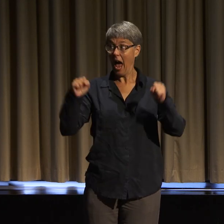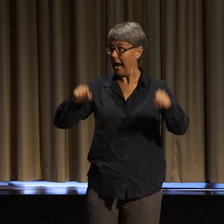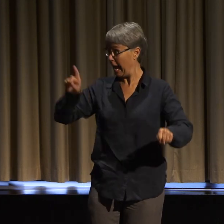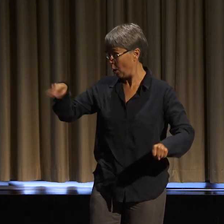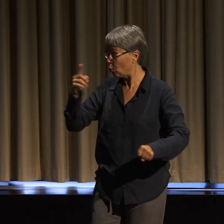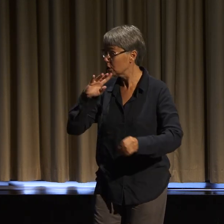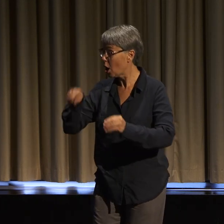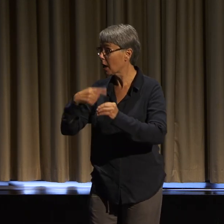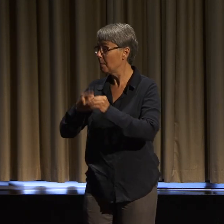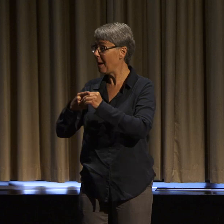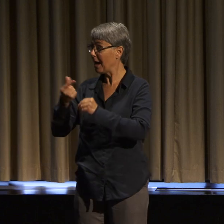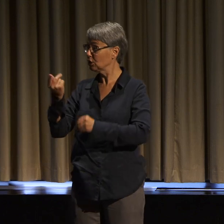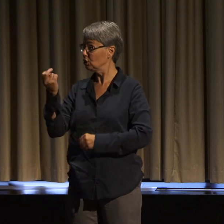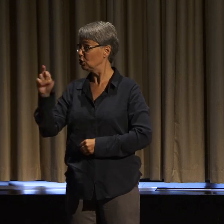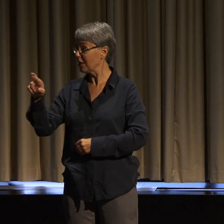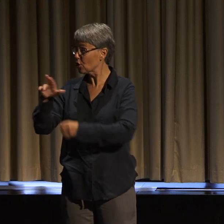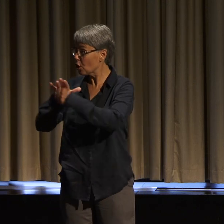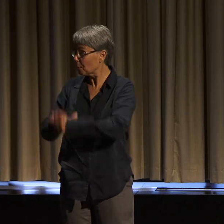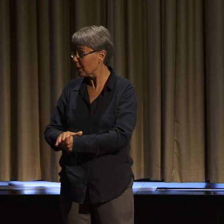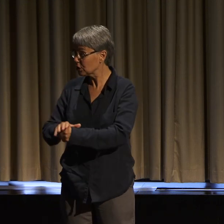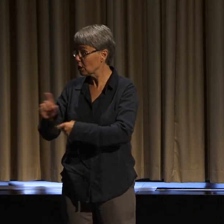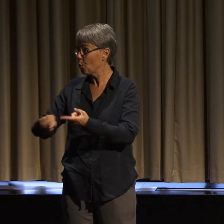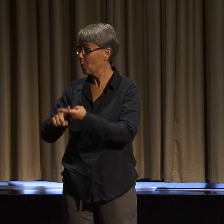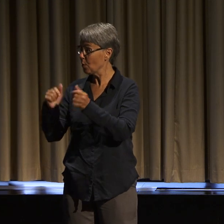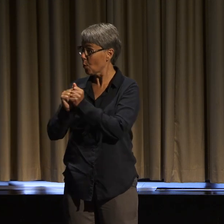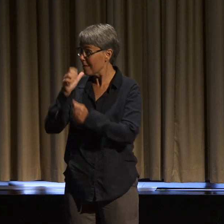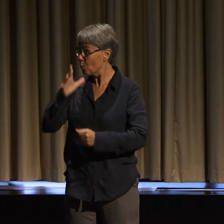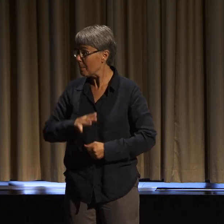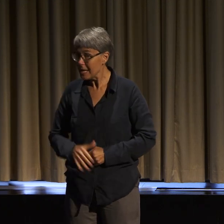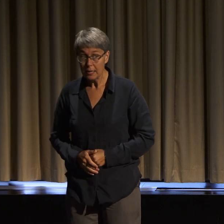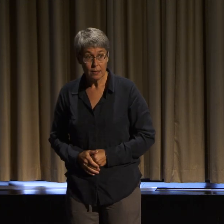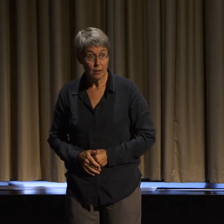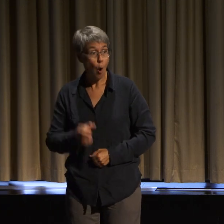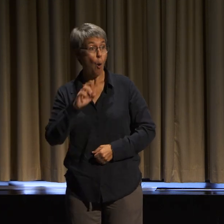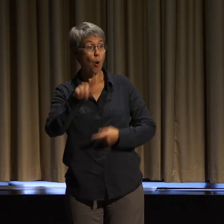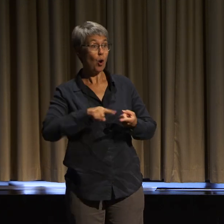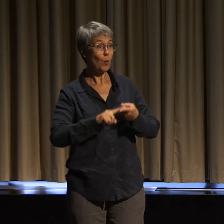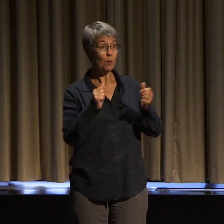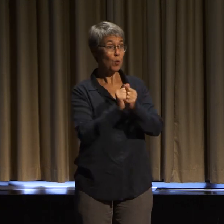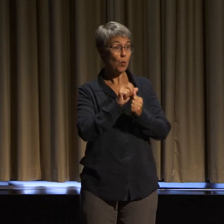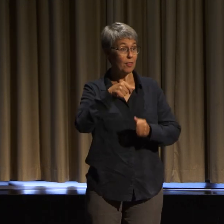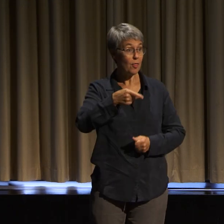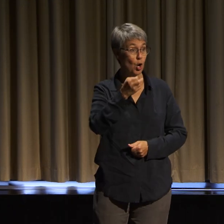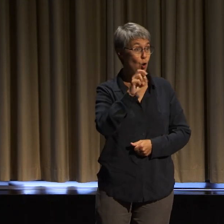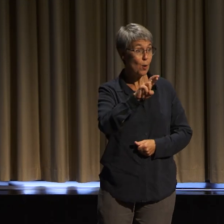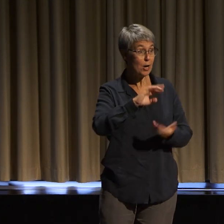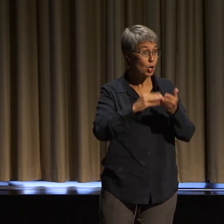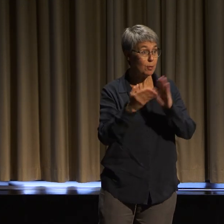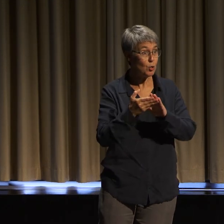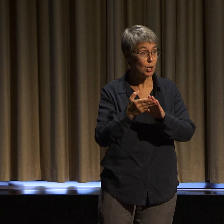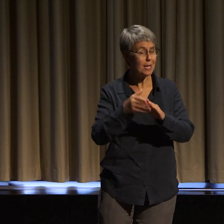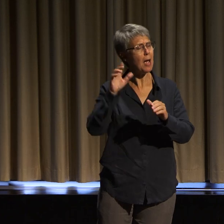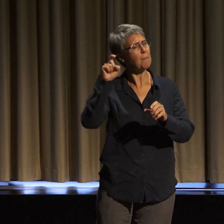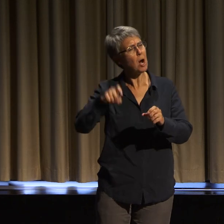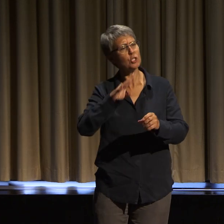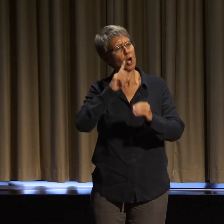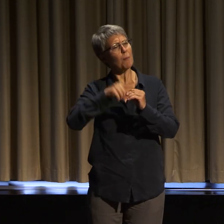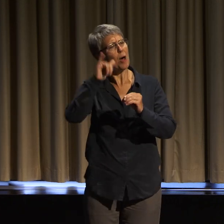gender oppression and ableism have deeply intertwined roots, and why it is absolutely important to abolish the gender binary as it